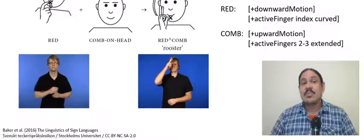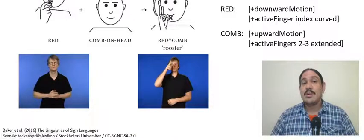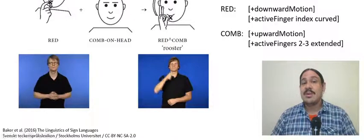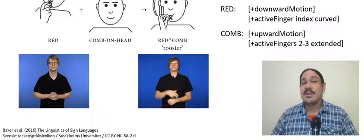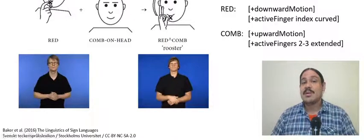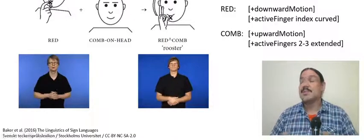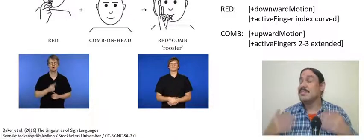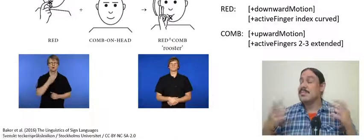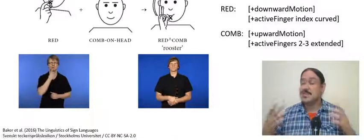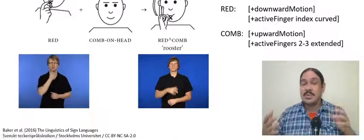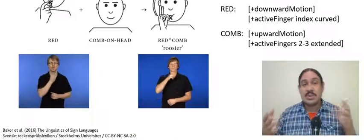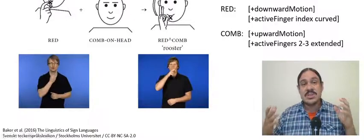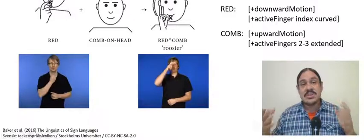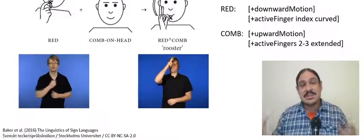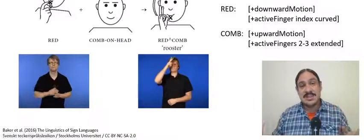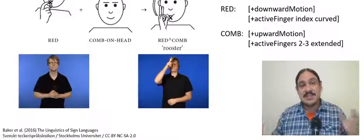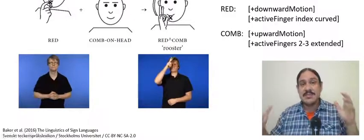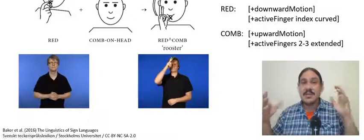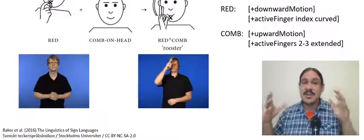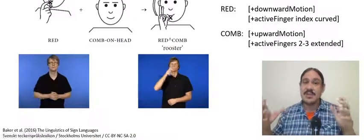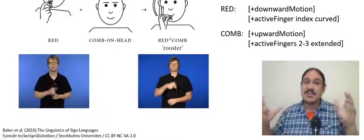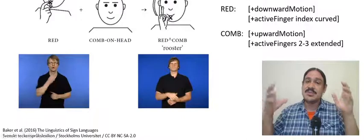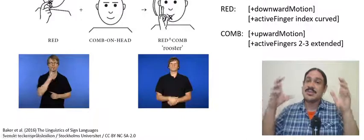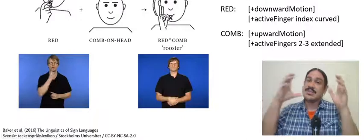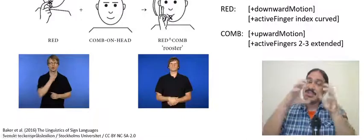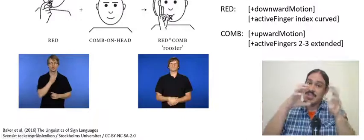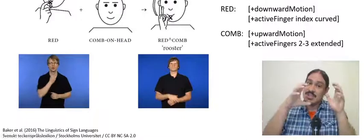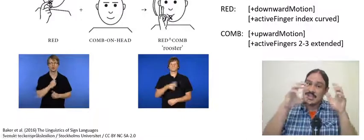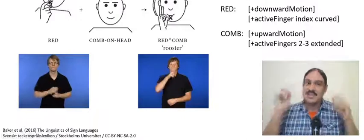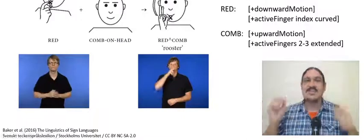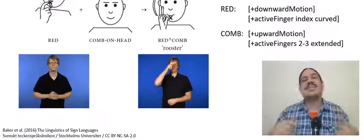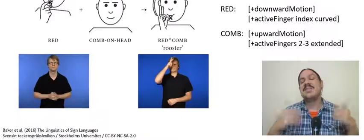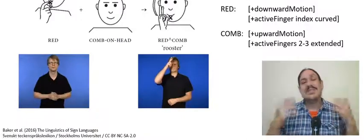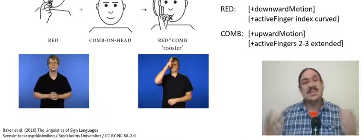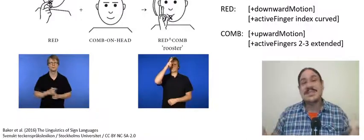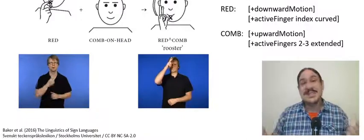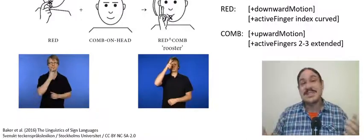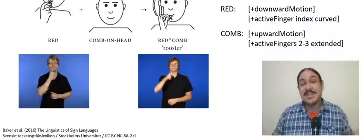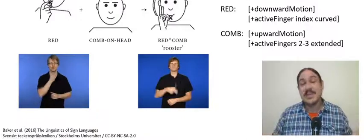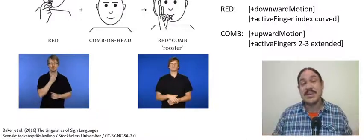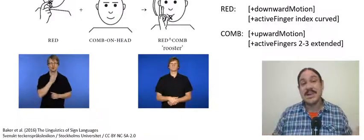first word as in "hot dog" if the words are separate you'll